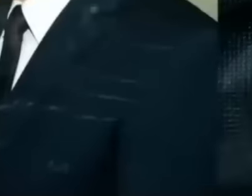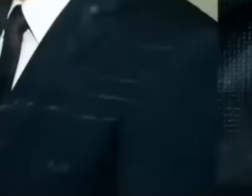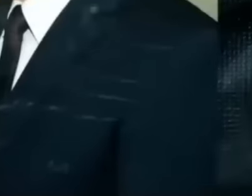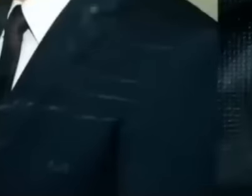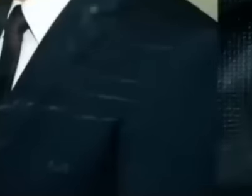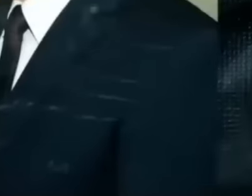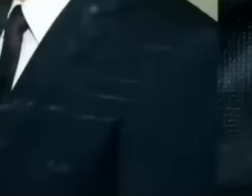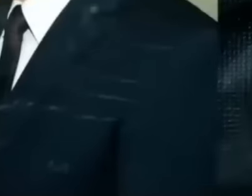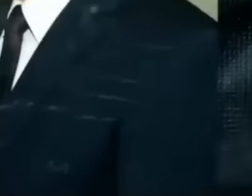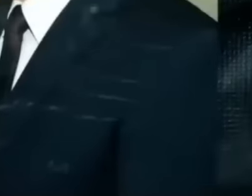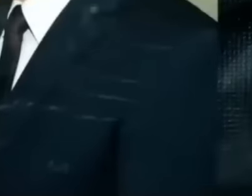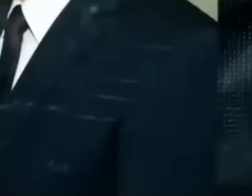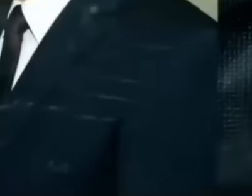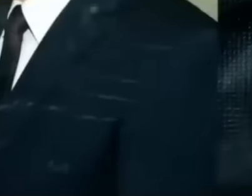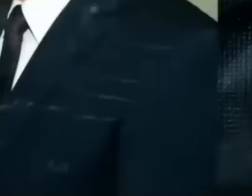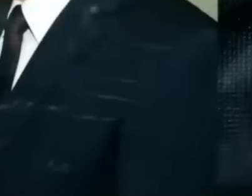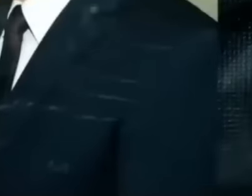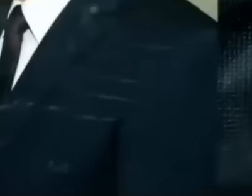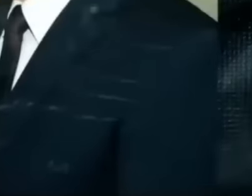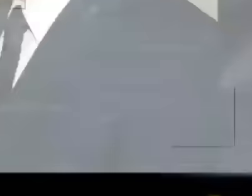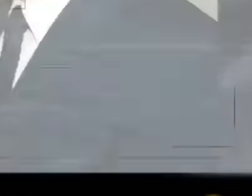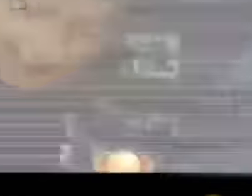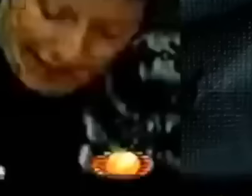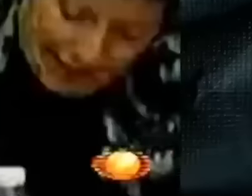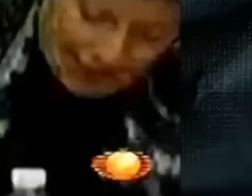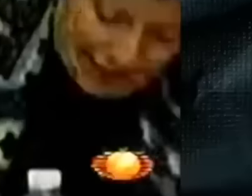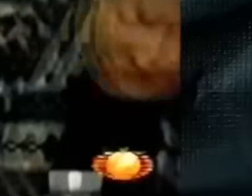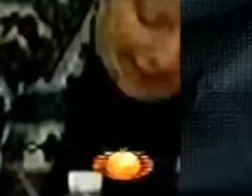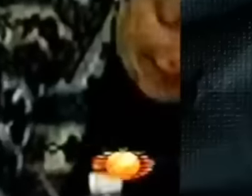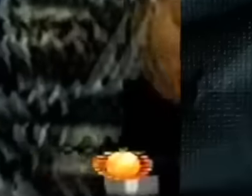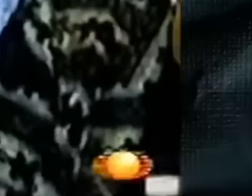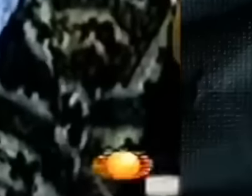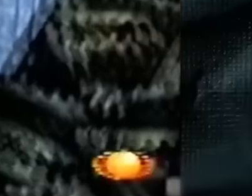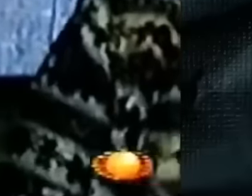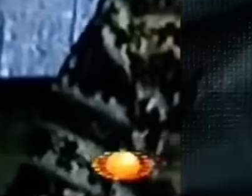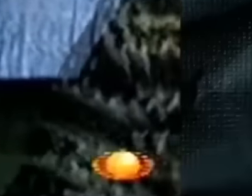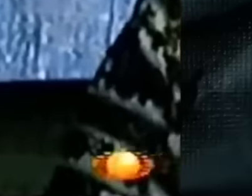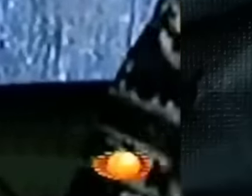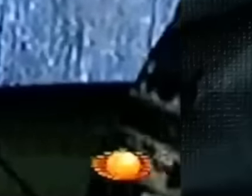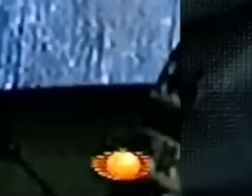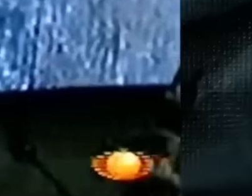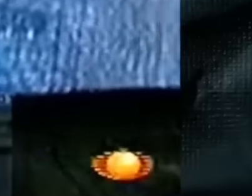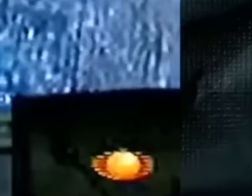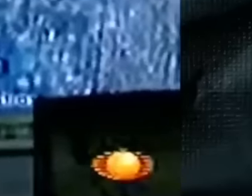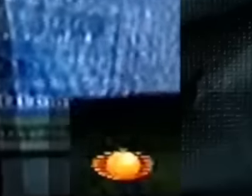Janet Napolitano, former director of the DEA Michelle Leonhard and former head of